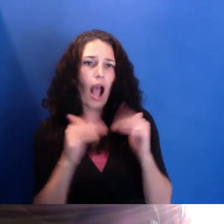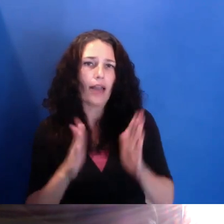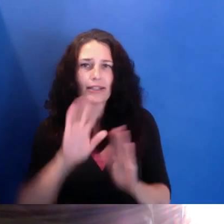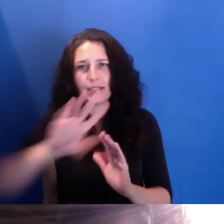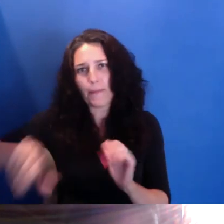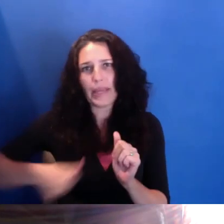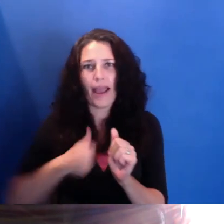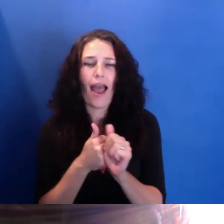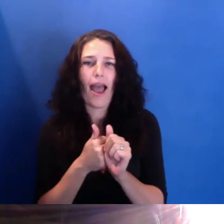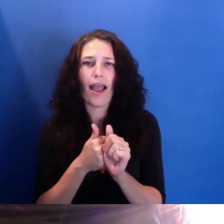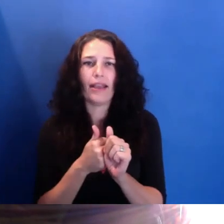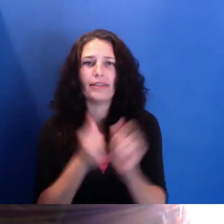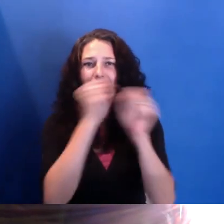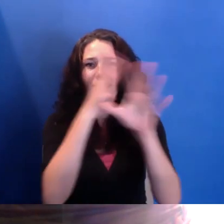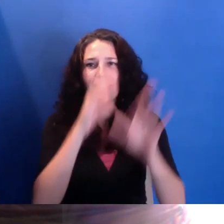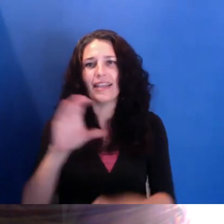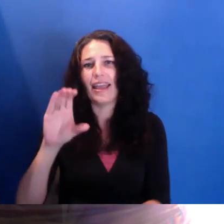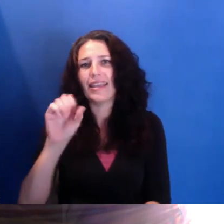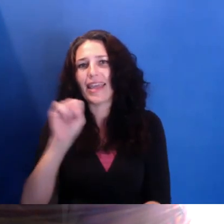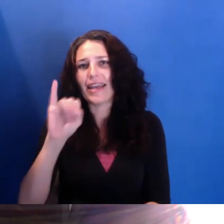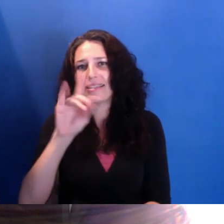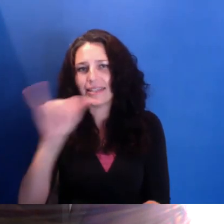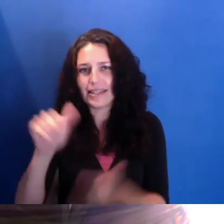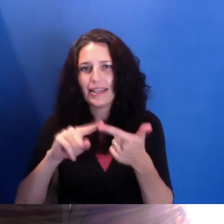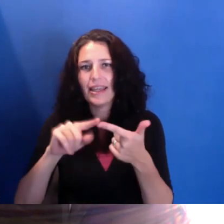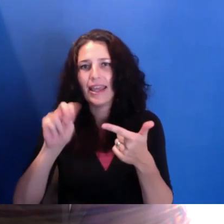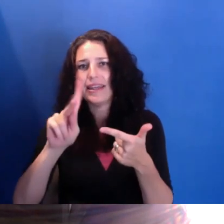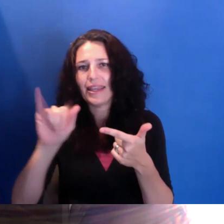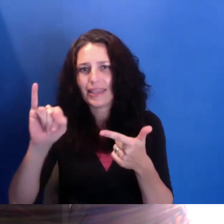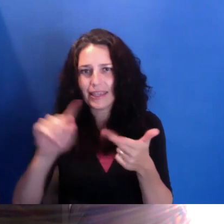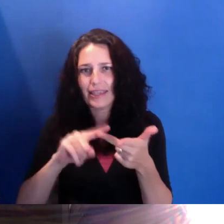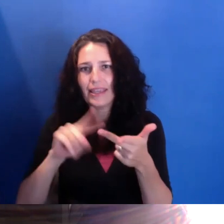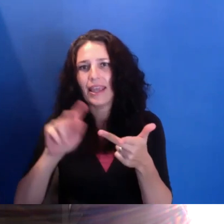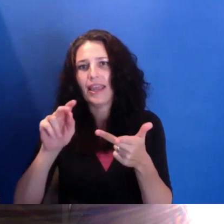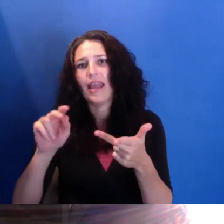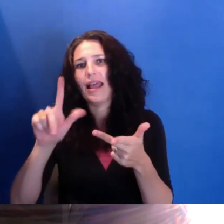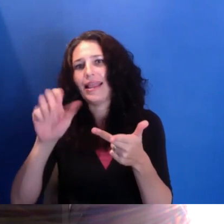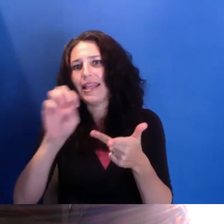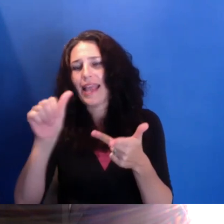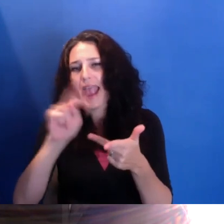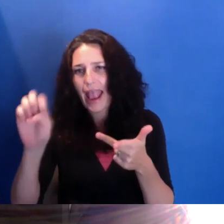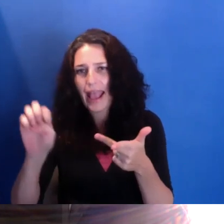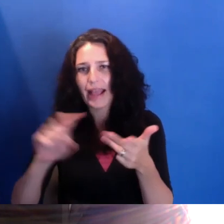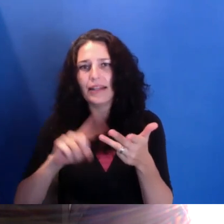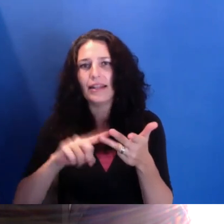Diamond, Niki Bhardwaj, LeAnn Scrimmager, Maggie Bowen, and the entire Getting Real programming team,